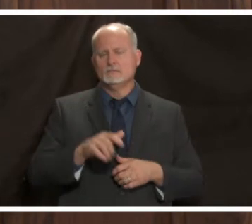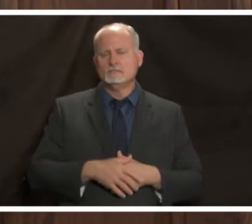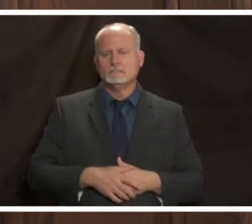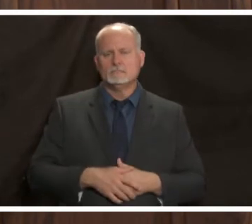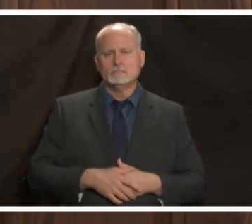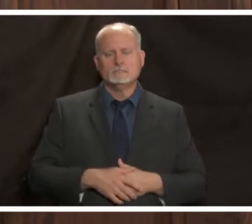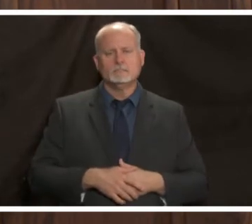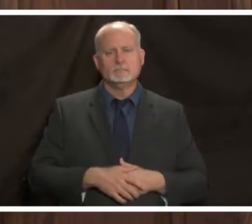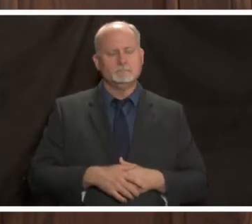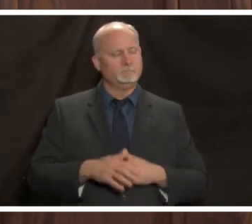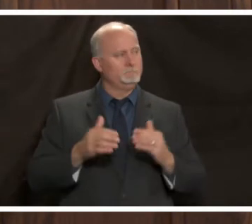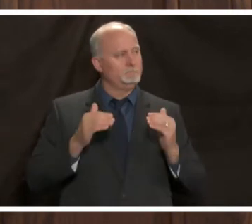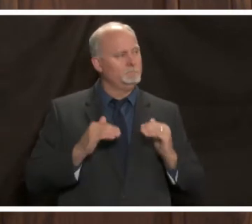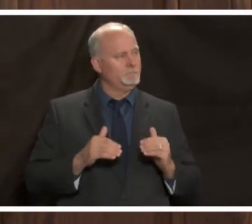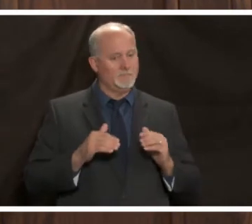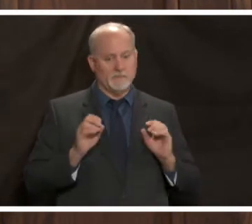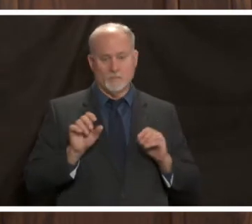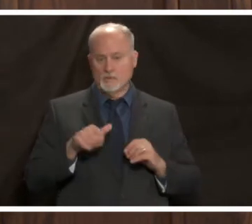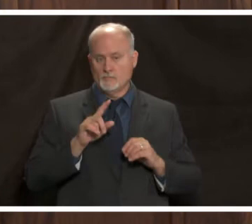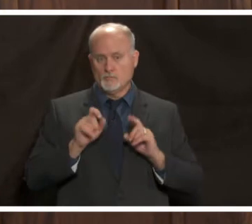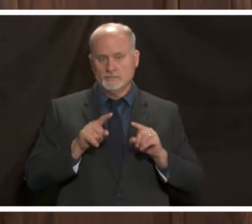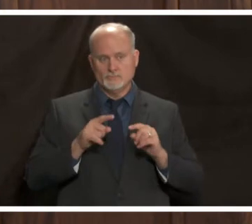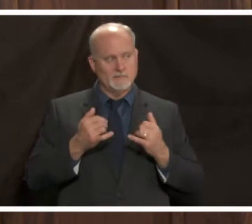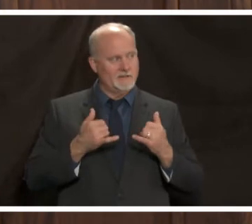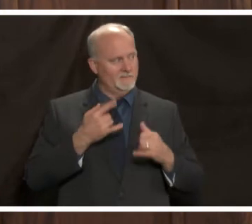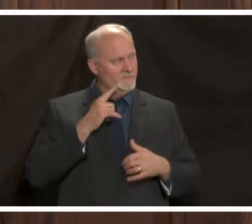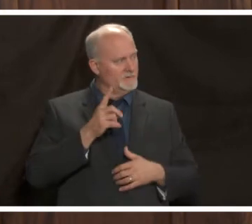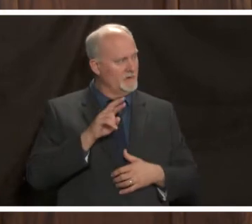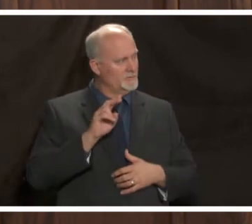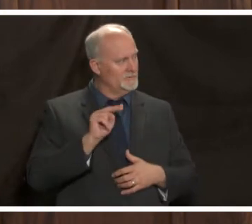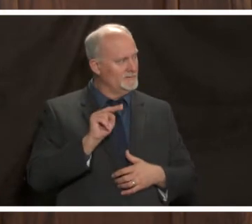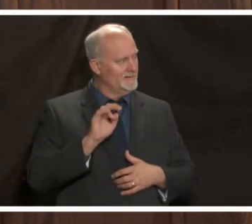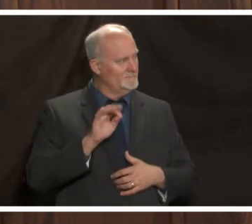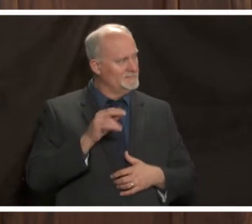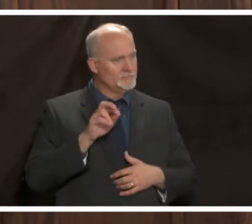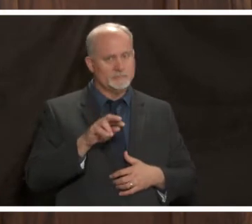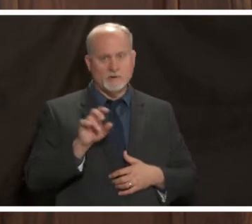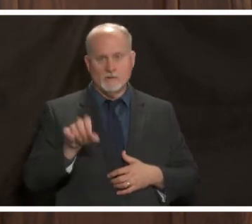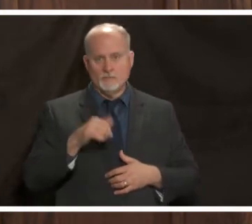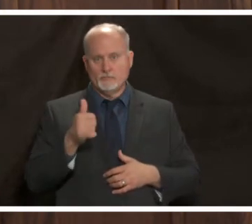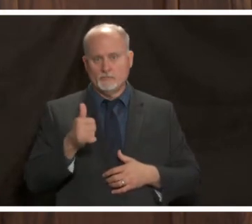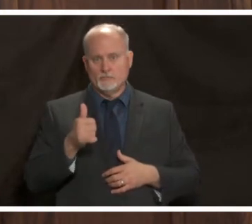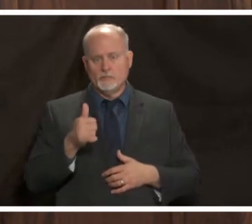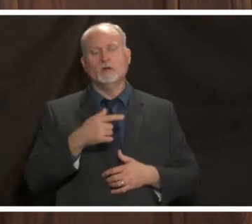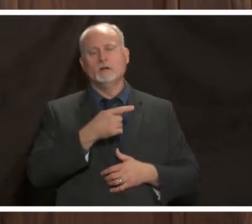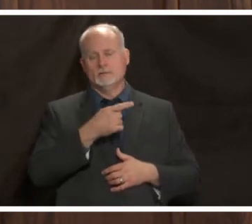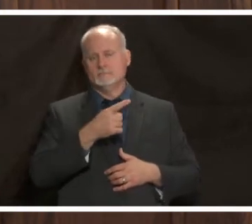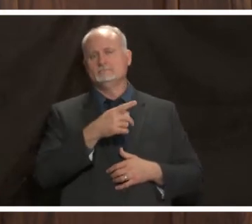um there are no other questions in the chat for dr nafziger is there any um yes um okay another